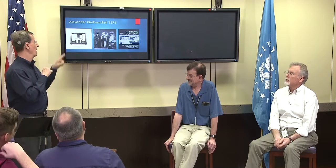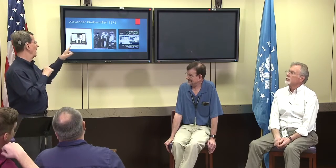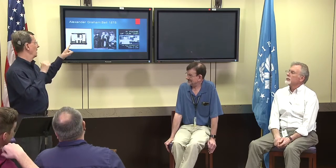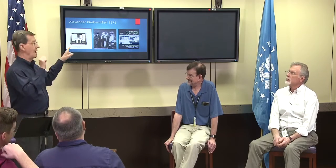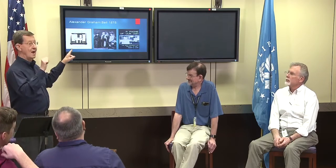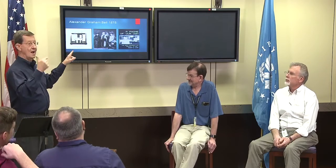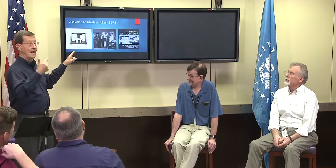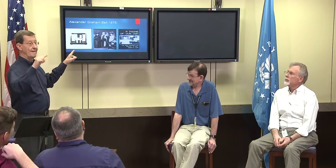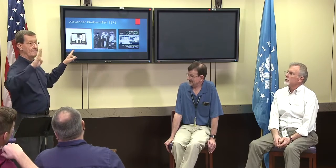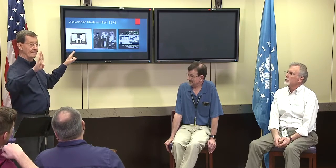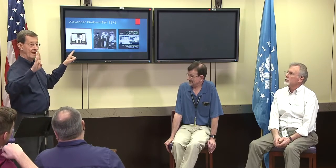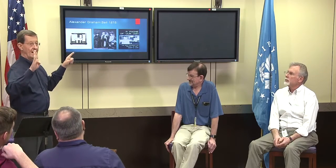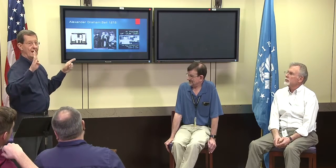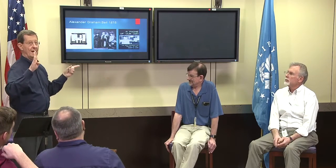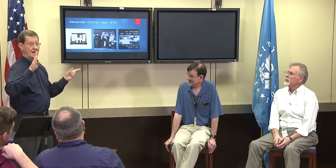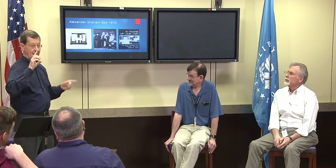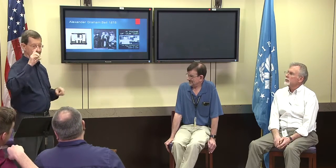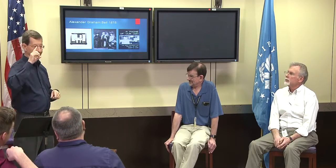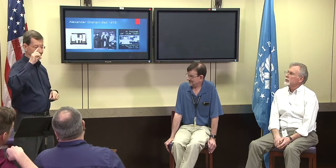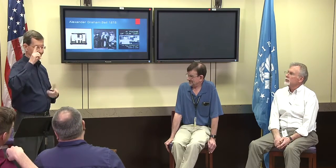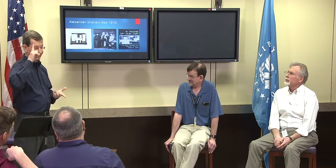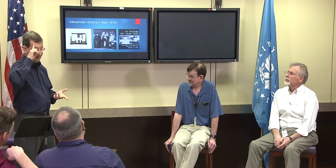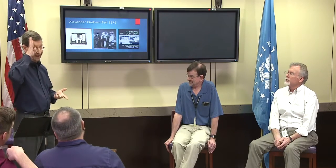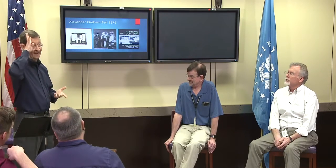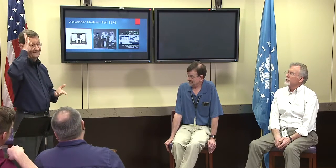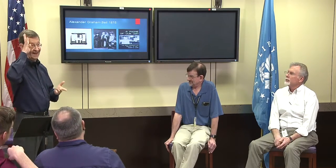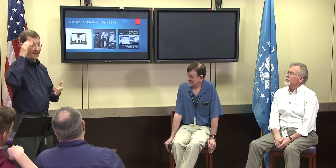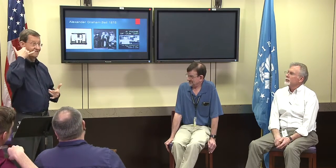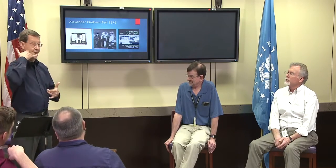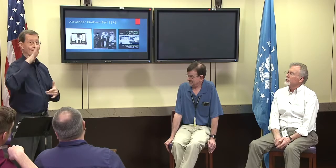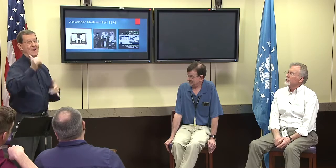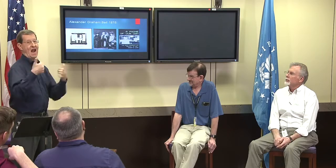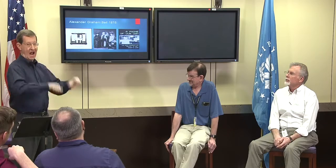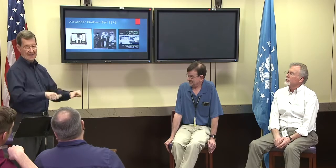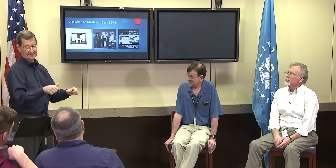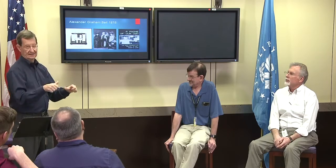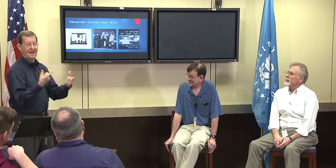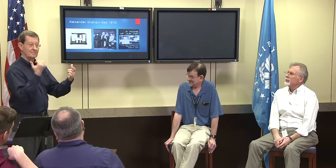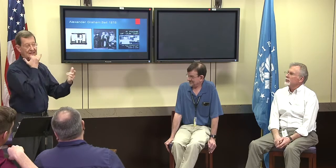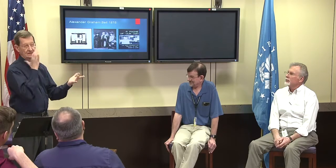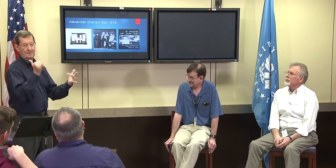They were all deaf, I'm sorry, the wife and the mother were deaf